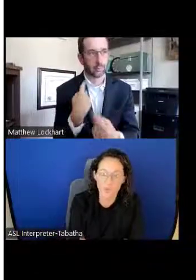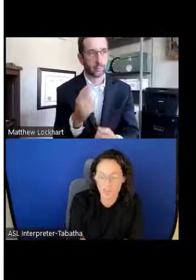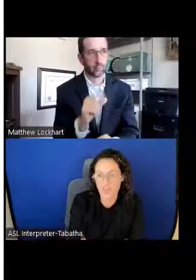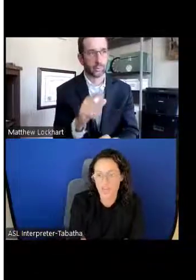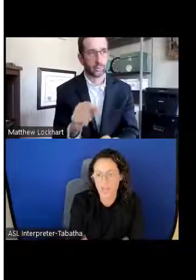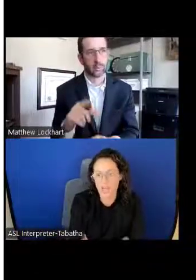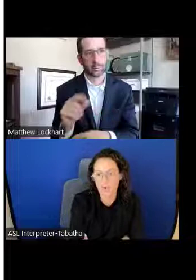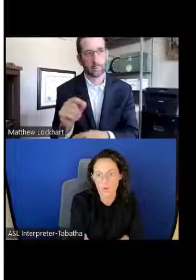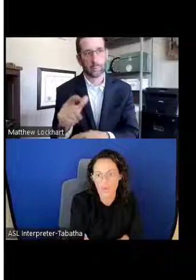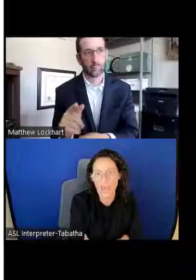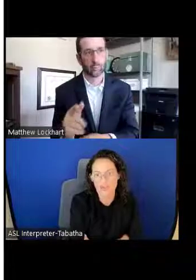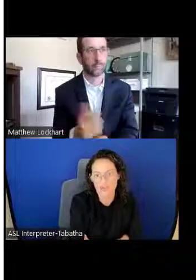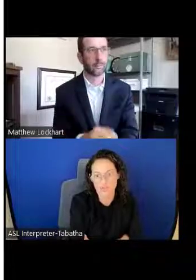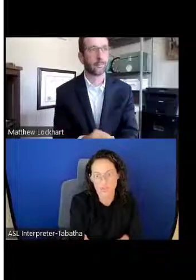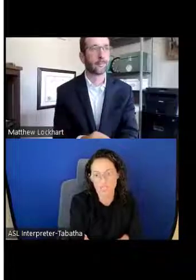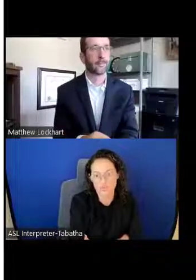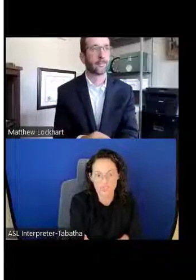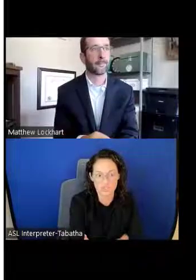within that category after 2022.